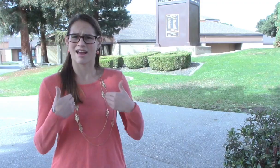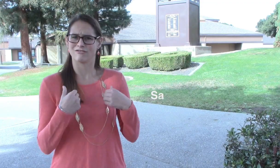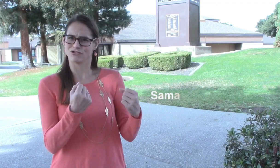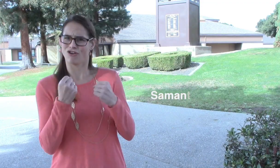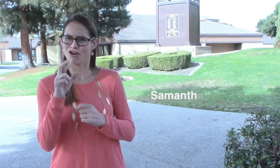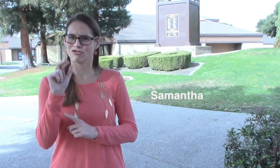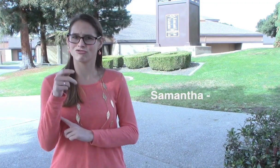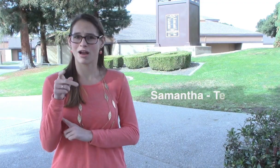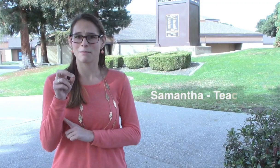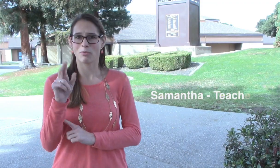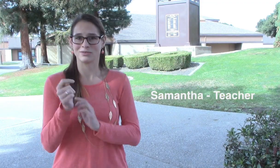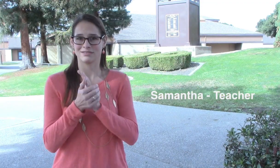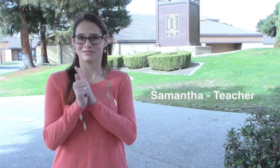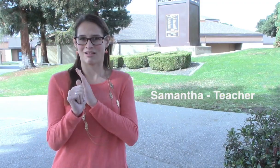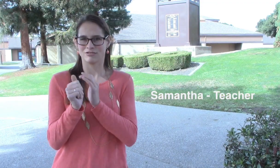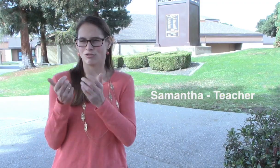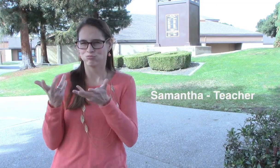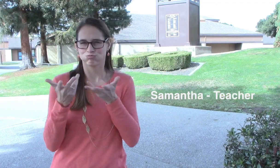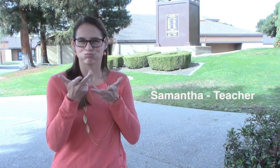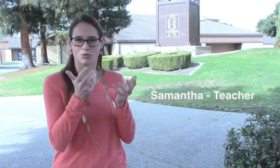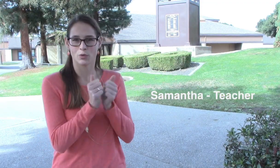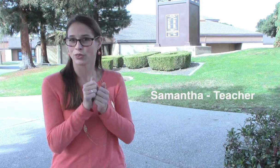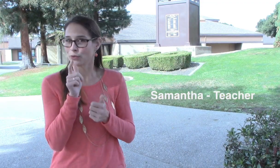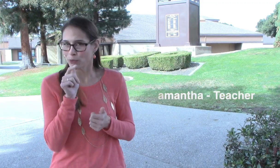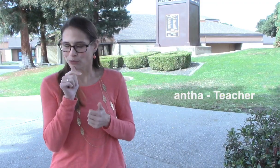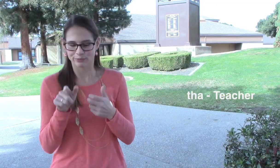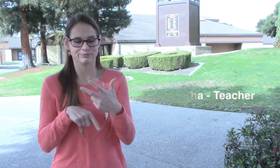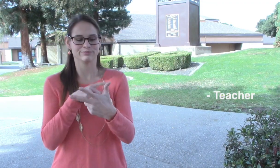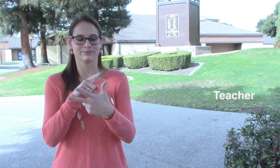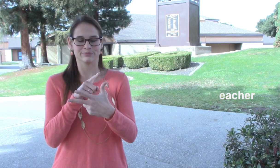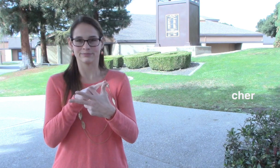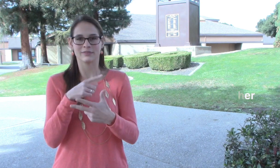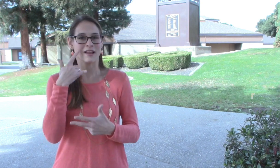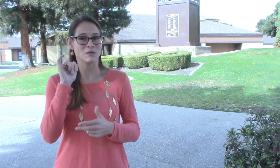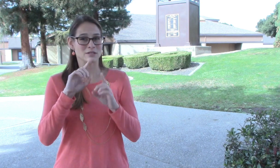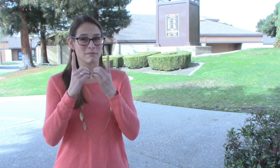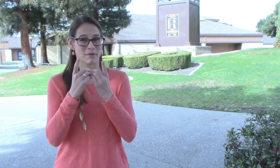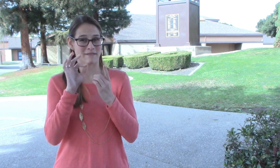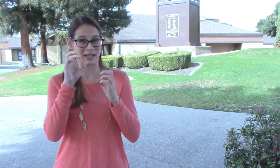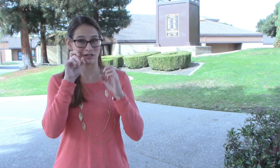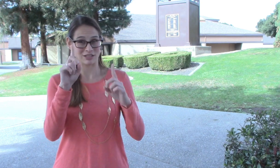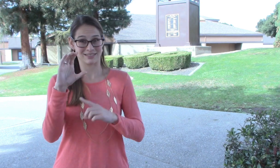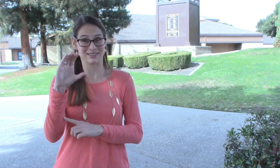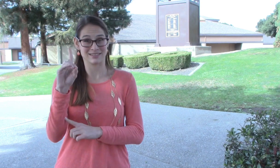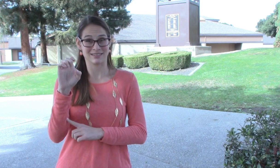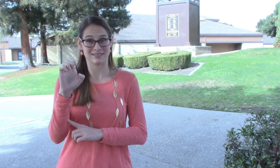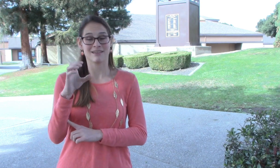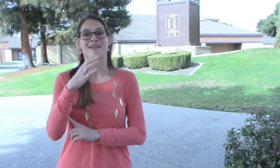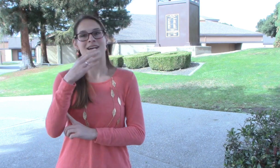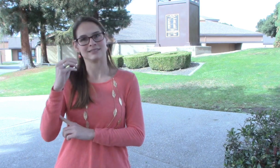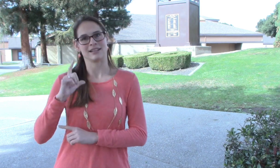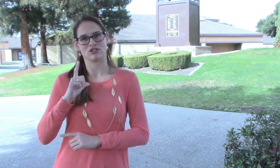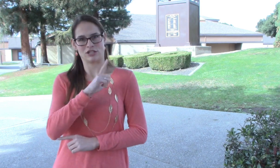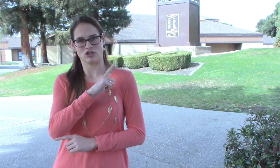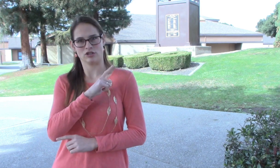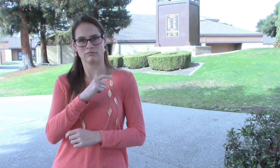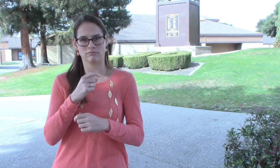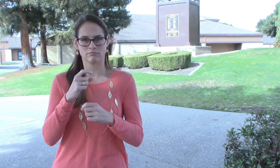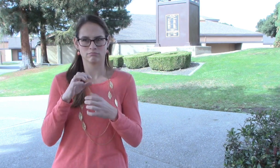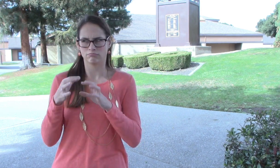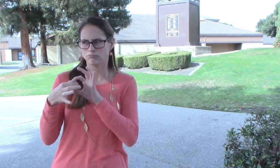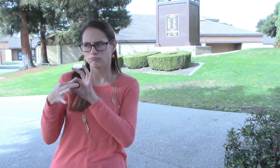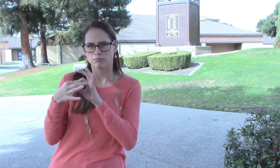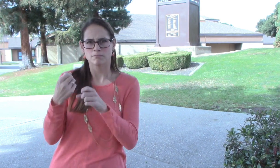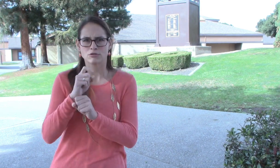Has strong rapport skills with California Department of Education (CDE) and legislators to ensure their